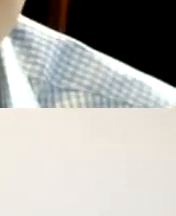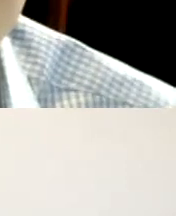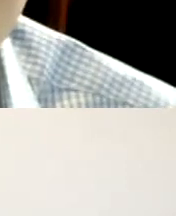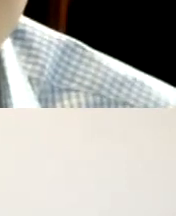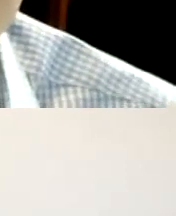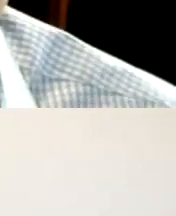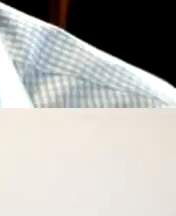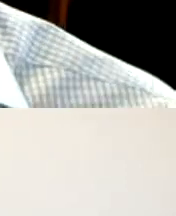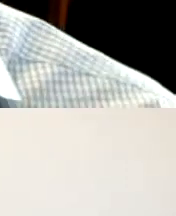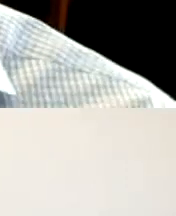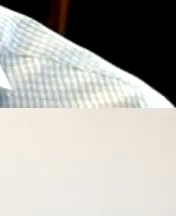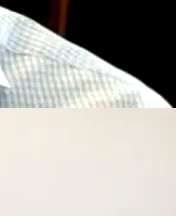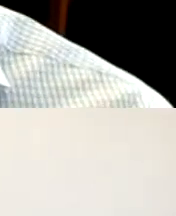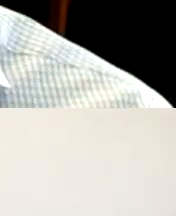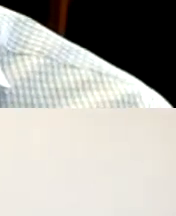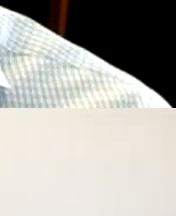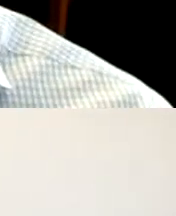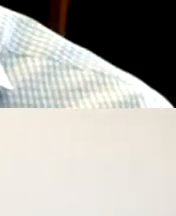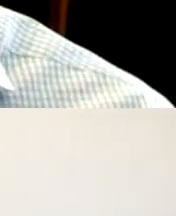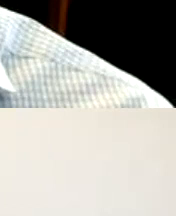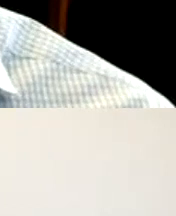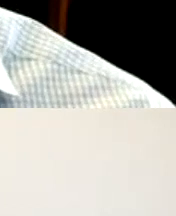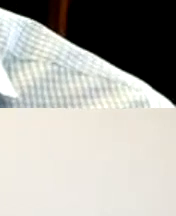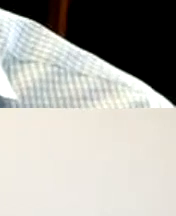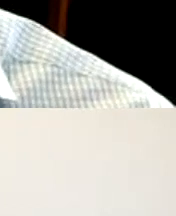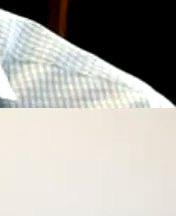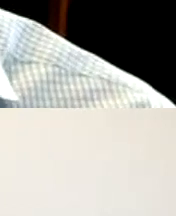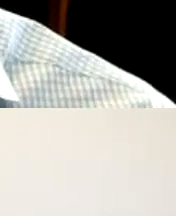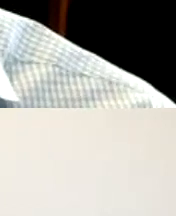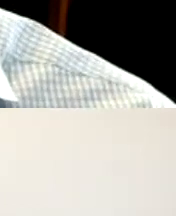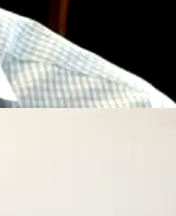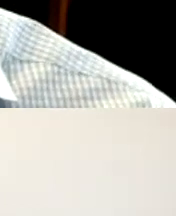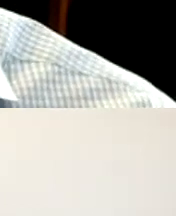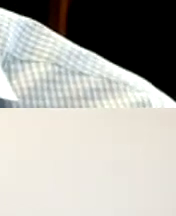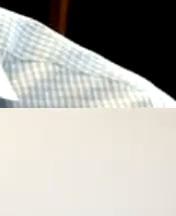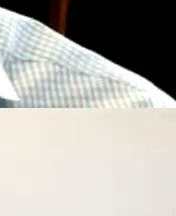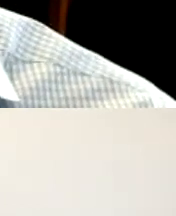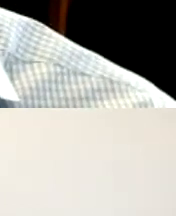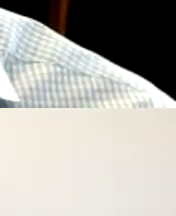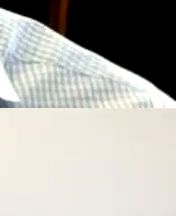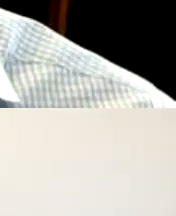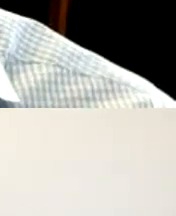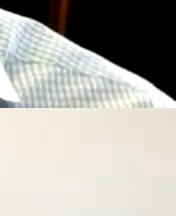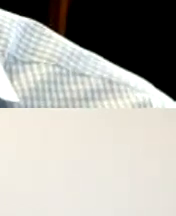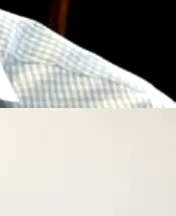accounts being able to save after tax dollars for them to grow tax-free and be used for a variety of